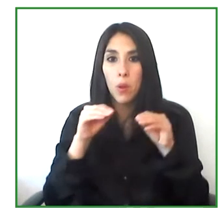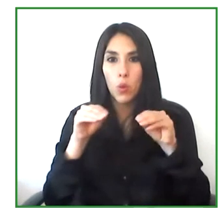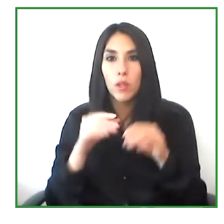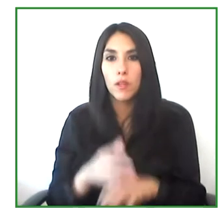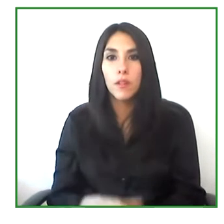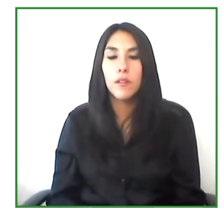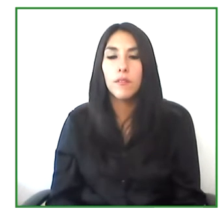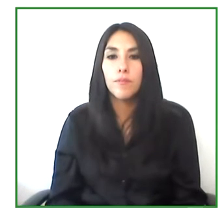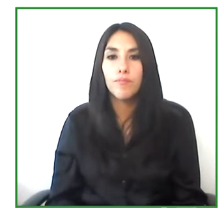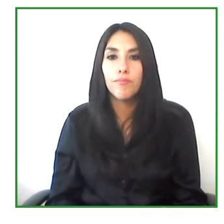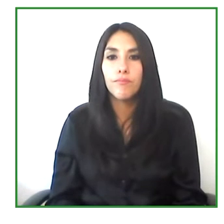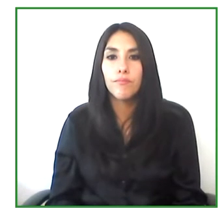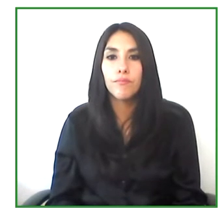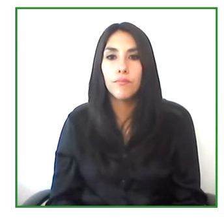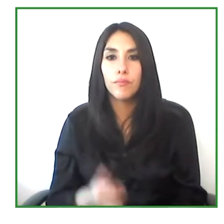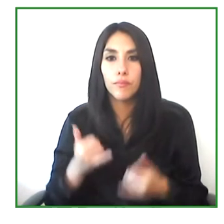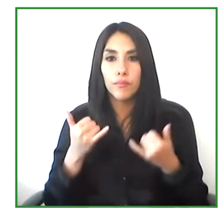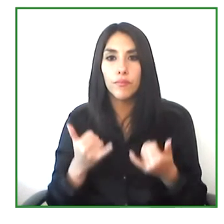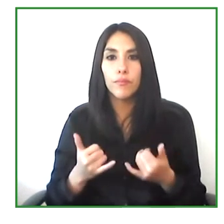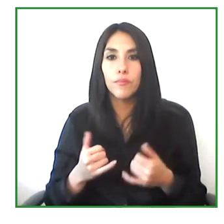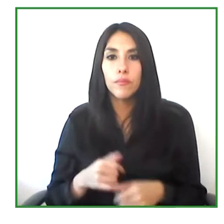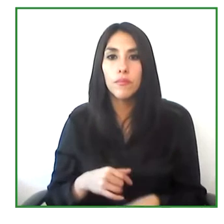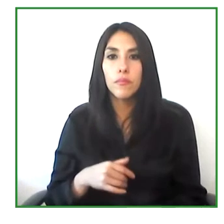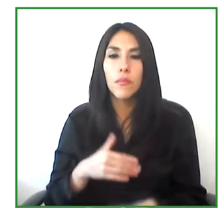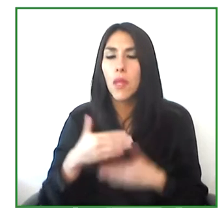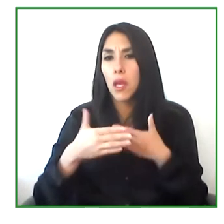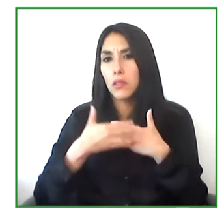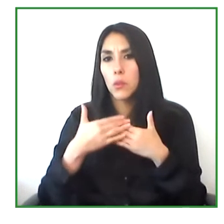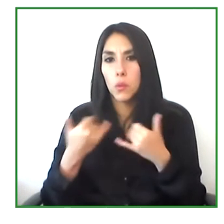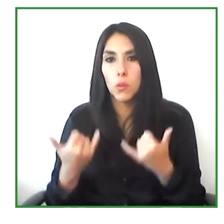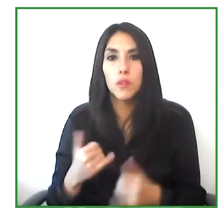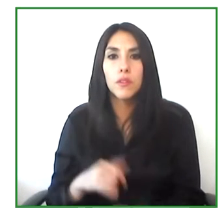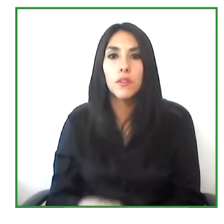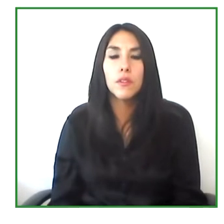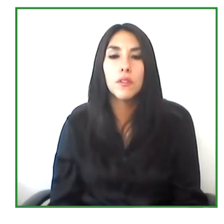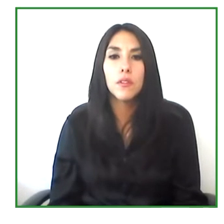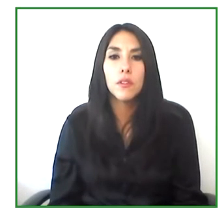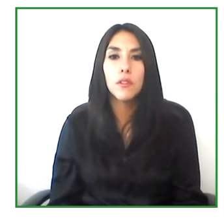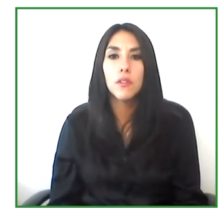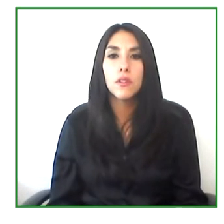But now it's going to be easier because now we have a navigation tools